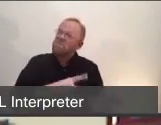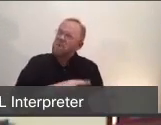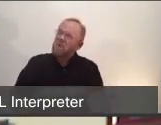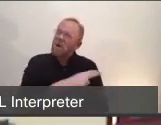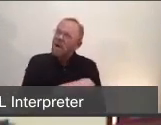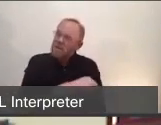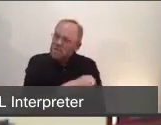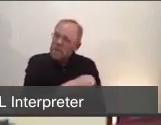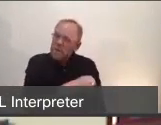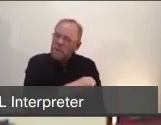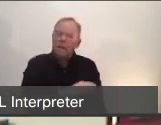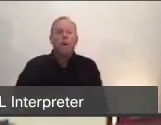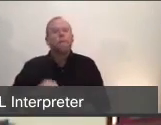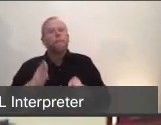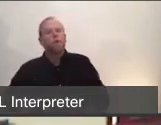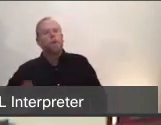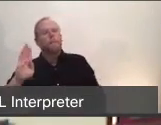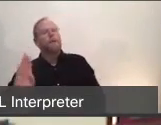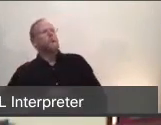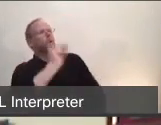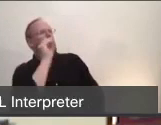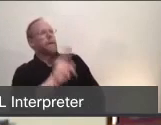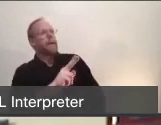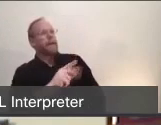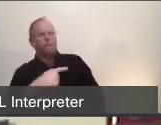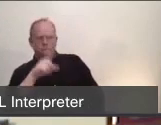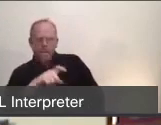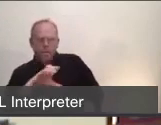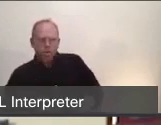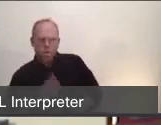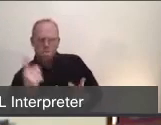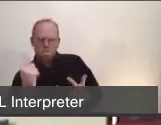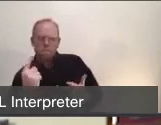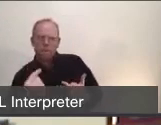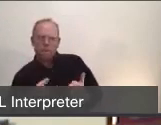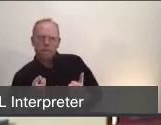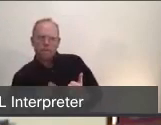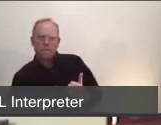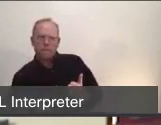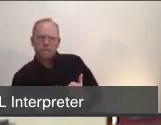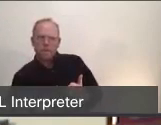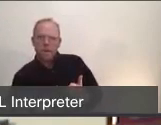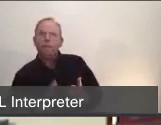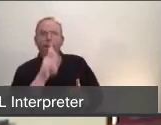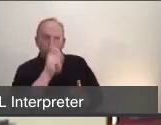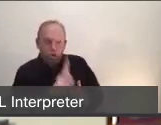"Okay, this is the steps you need to take." And then you just go through the different counterparts, so that they know what actions they have to take.